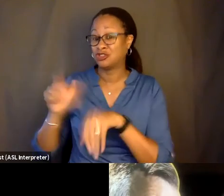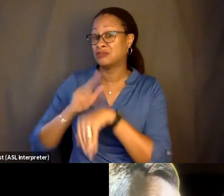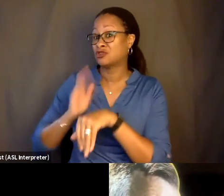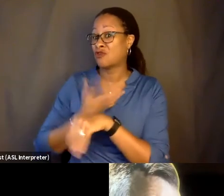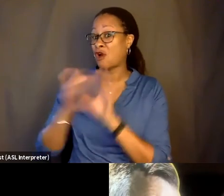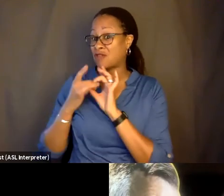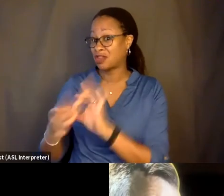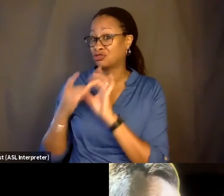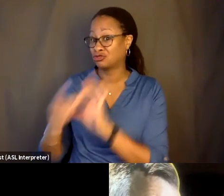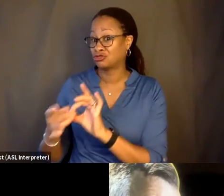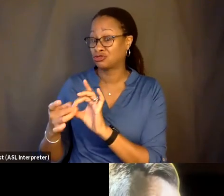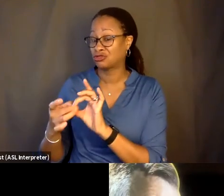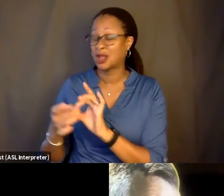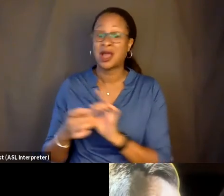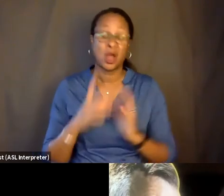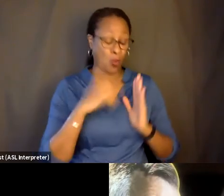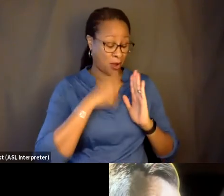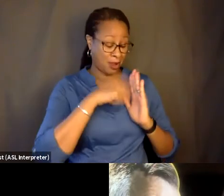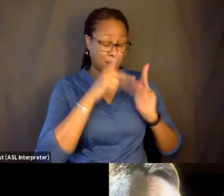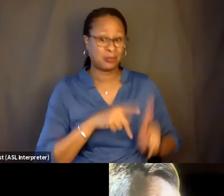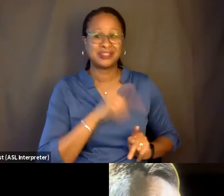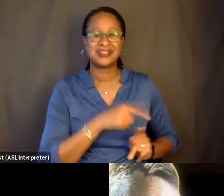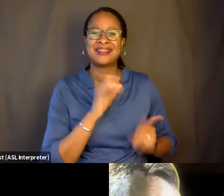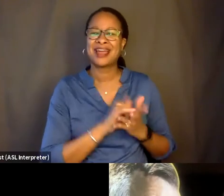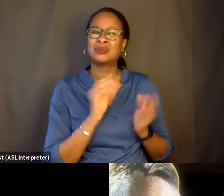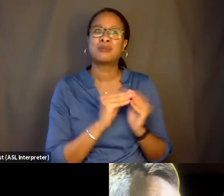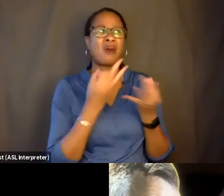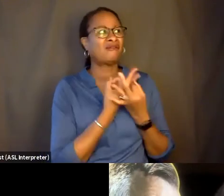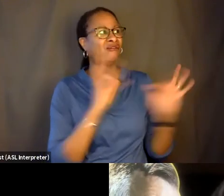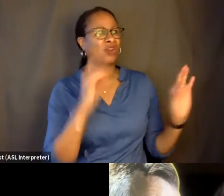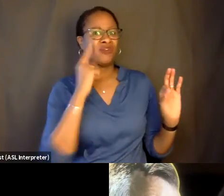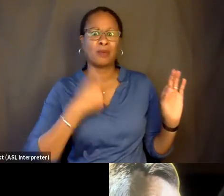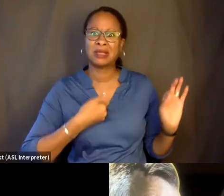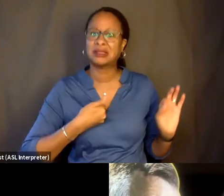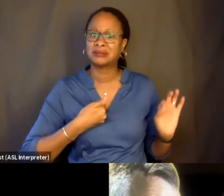What "Cameraperson" did for me was sort of free me. Because it was an experiment.